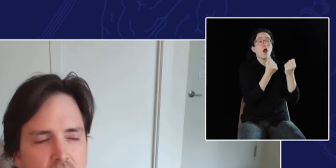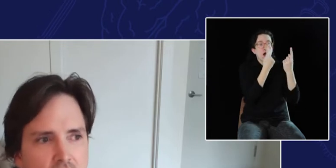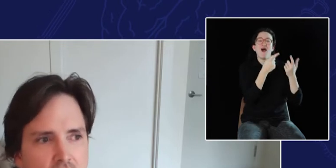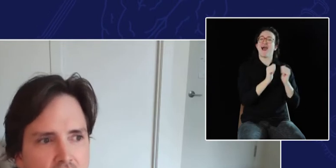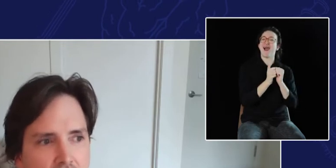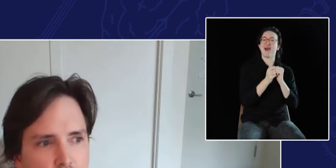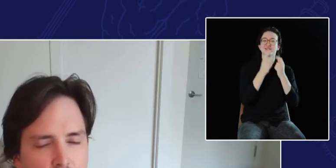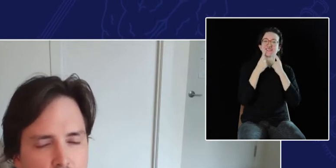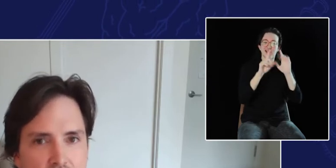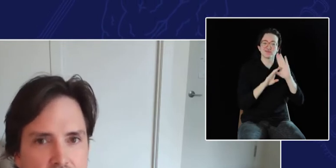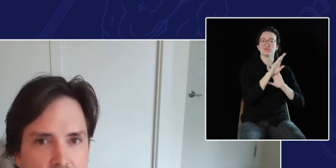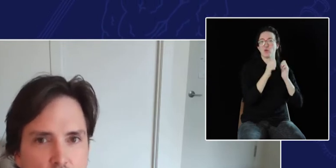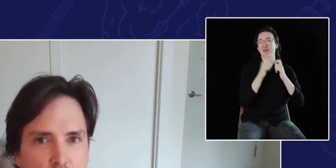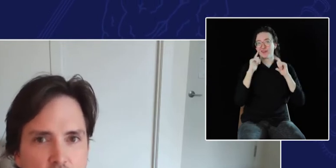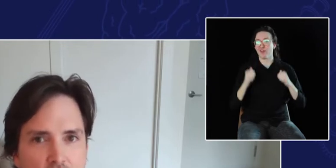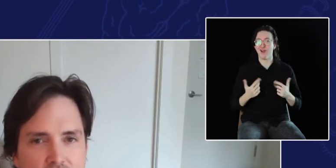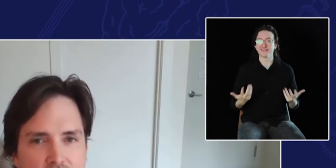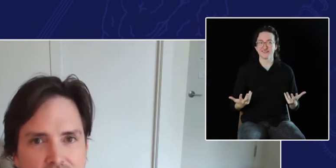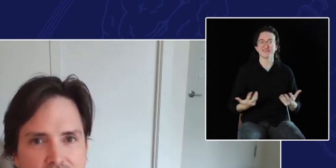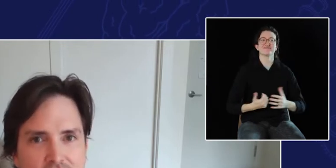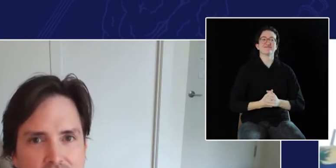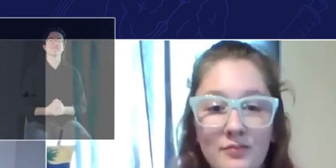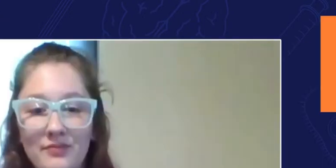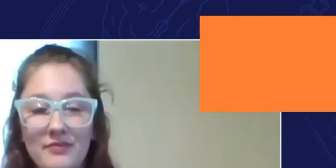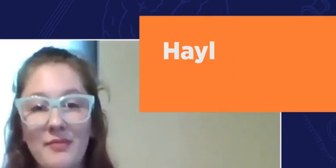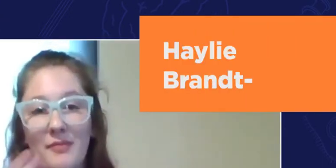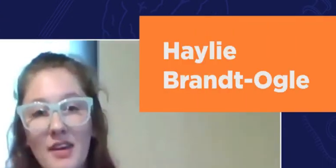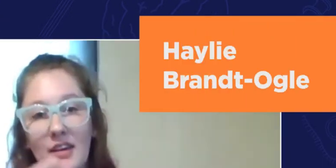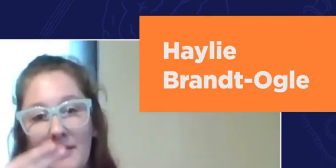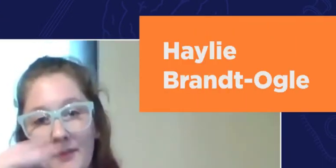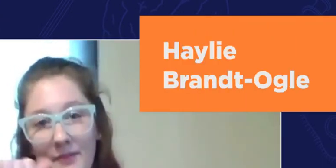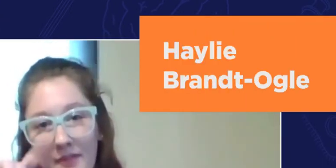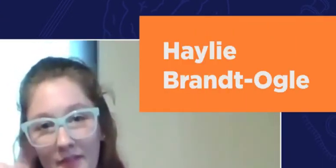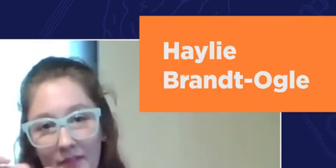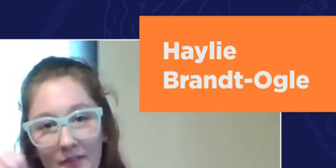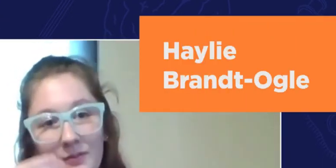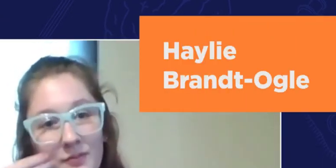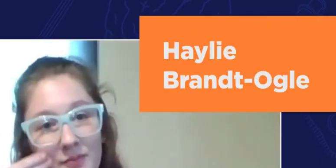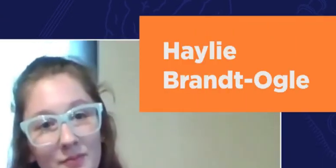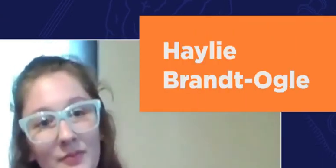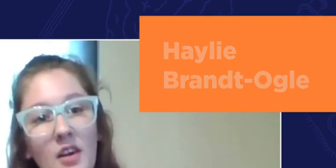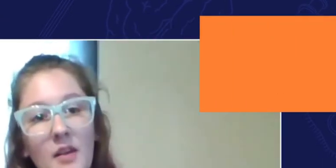how to be successful with hearing loss. [HAYLIE]: My name is Haylie (name sign).